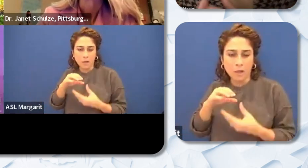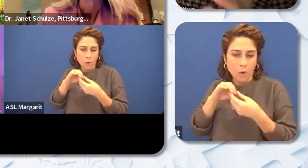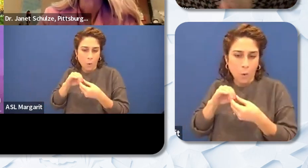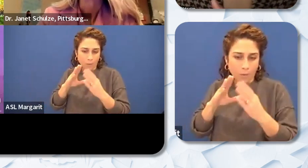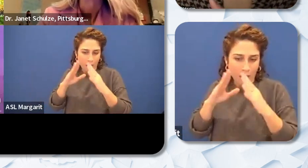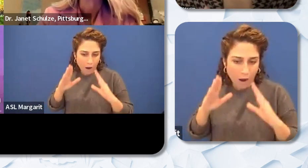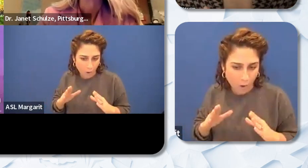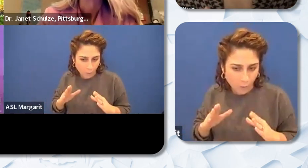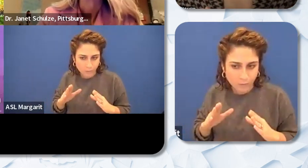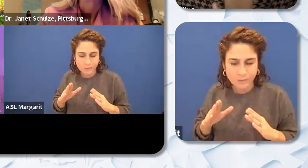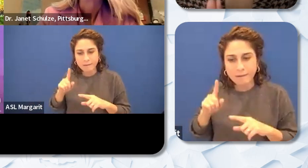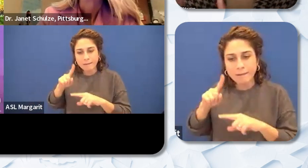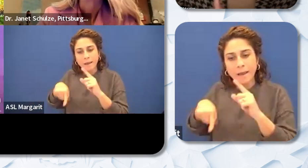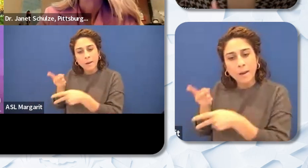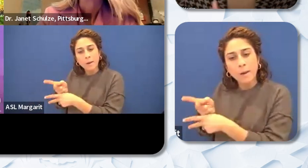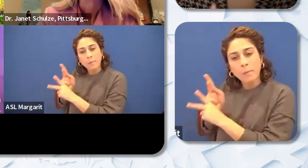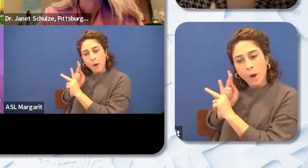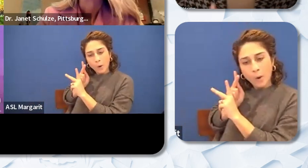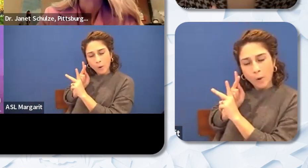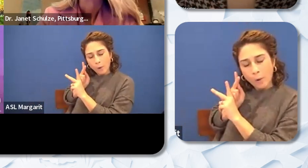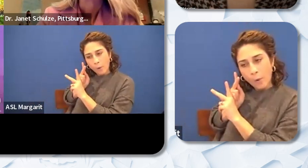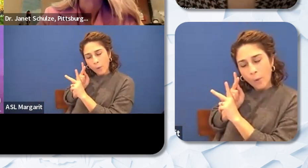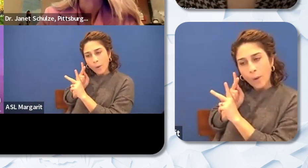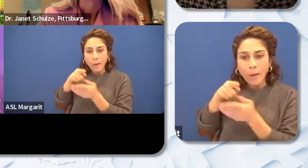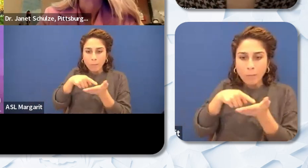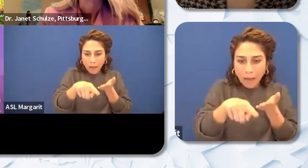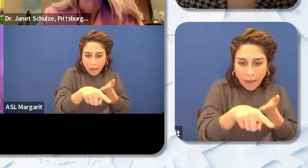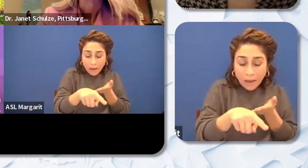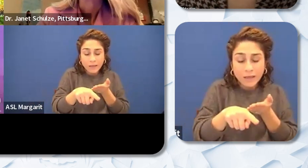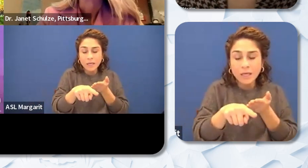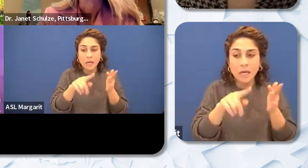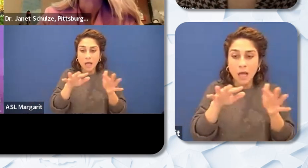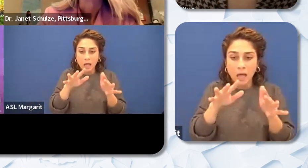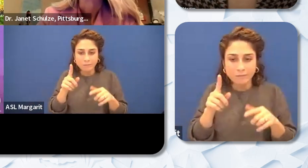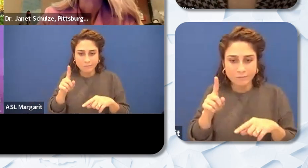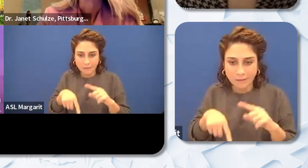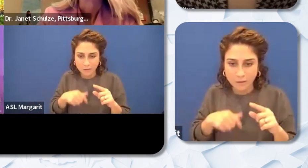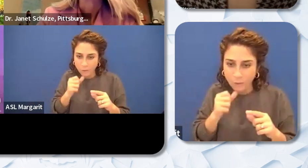for all of these things and then when they get a job the salary is so low that they're paying